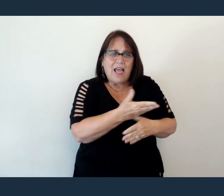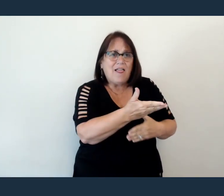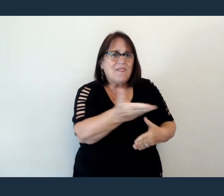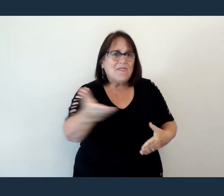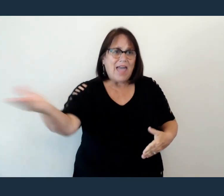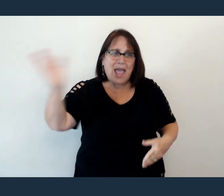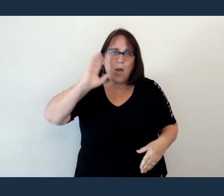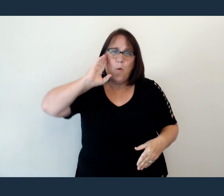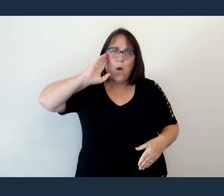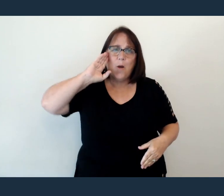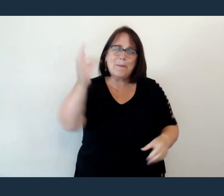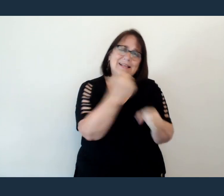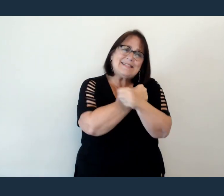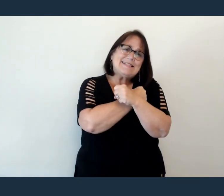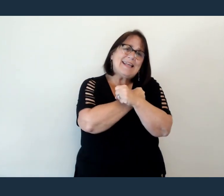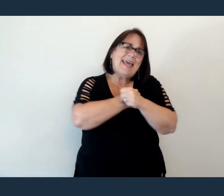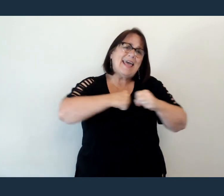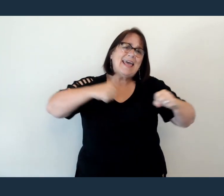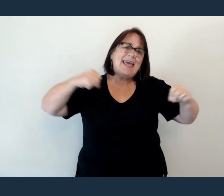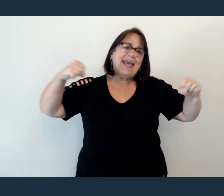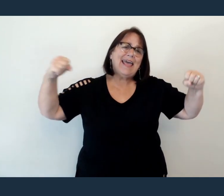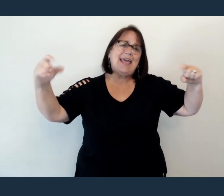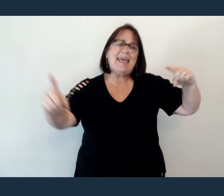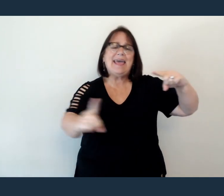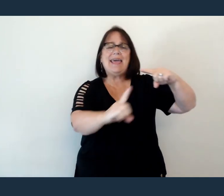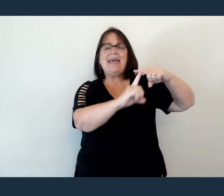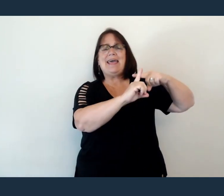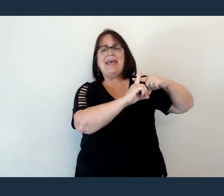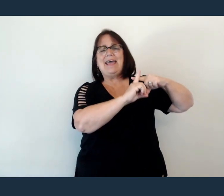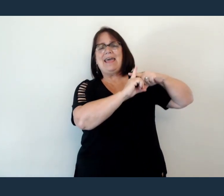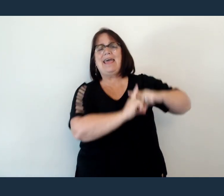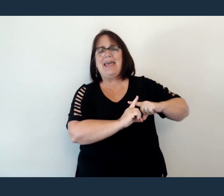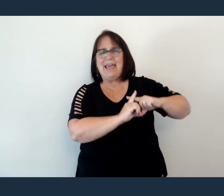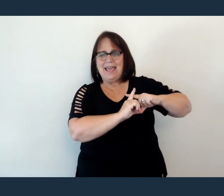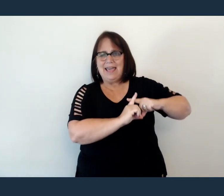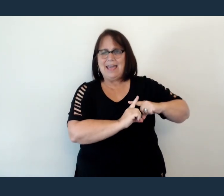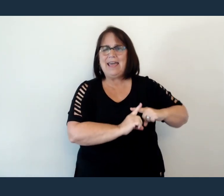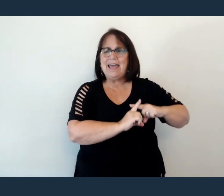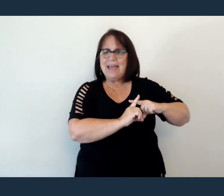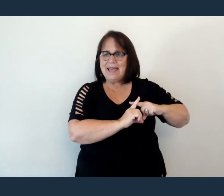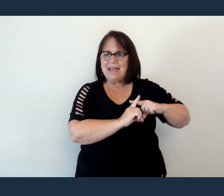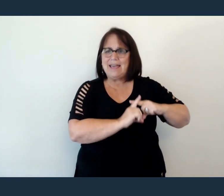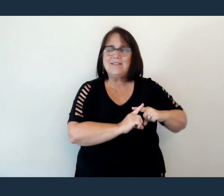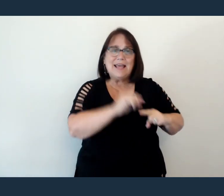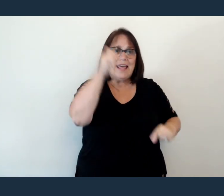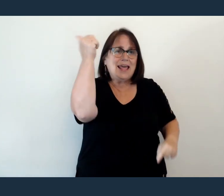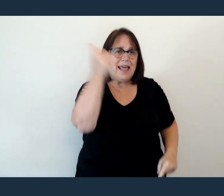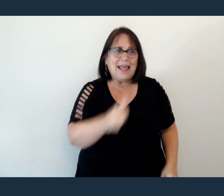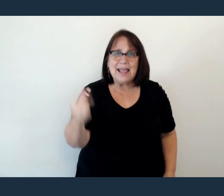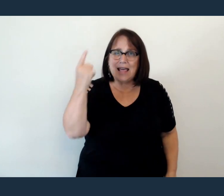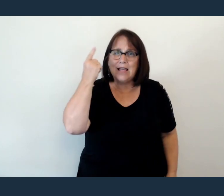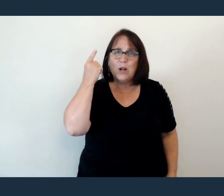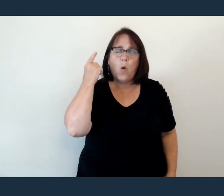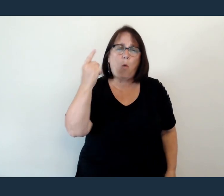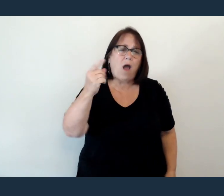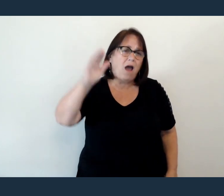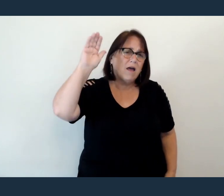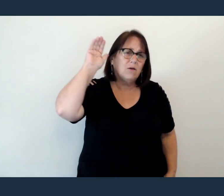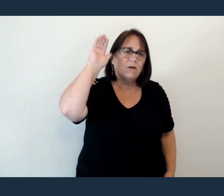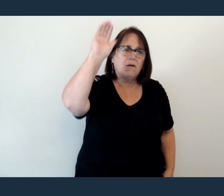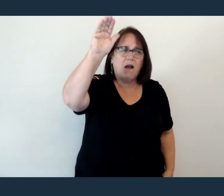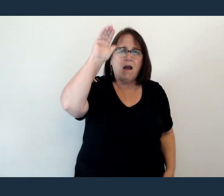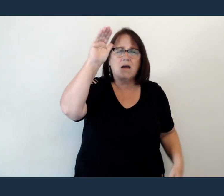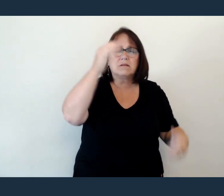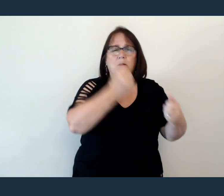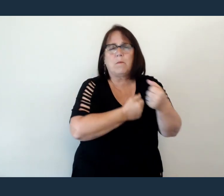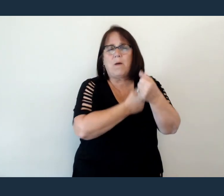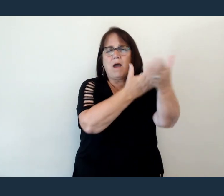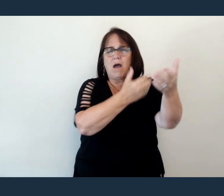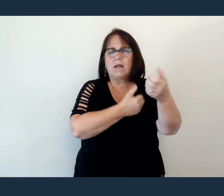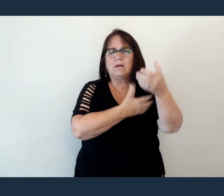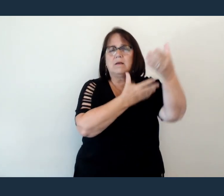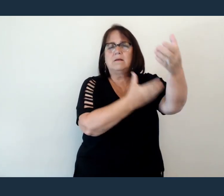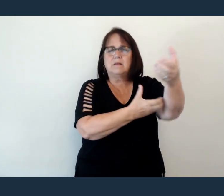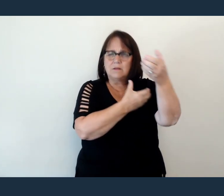They will be saved Anyone who calls upon His name